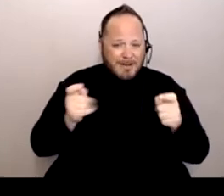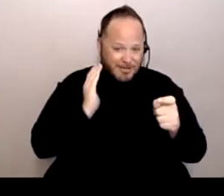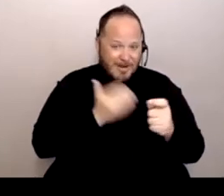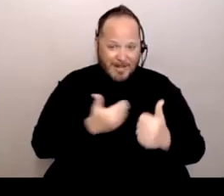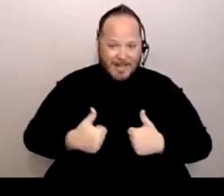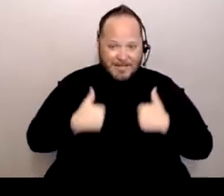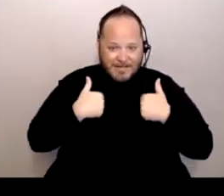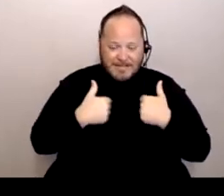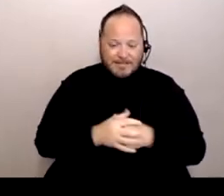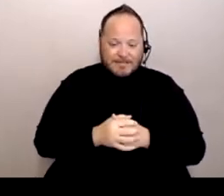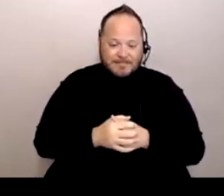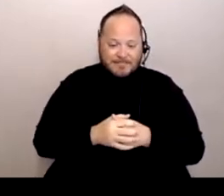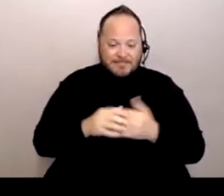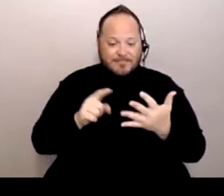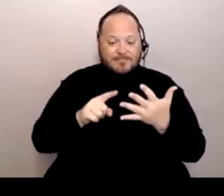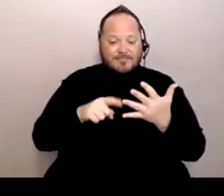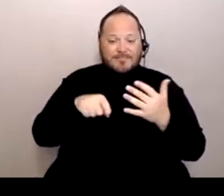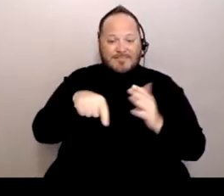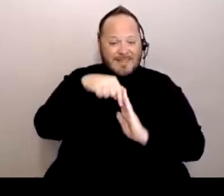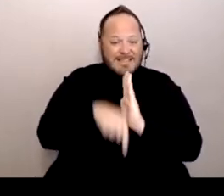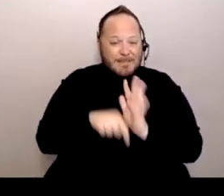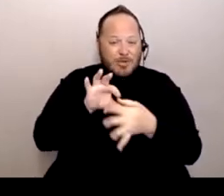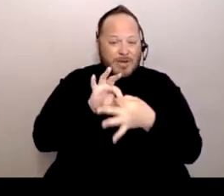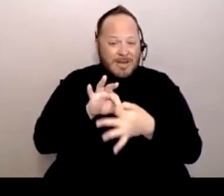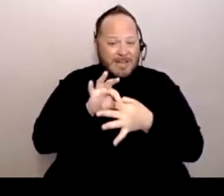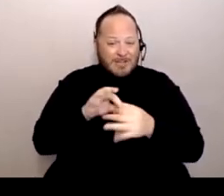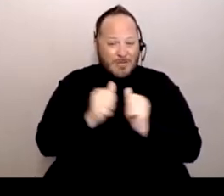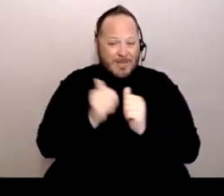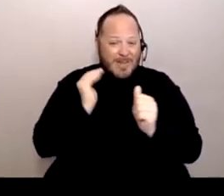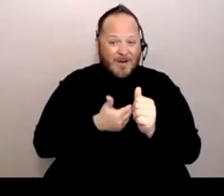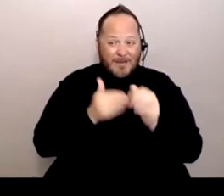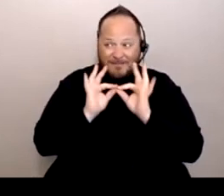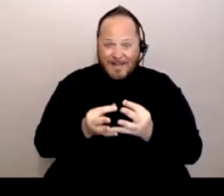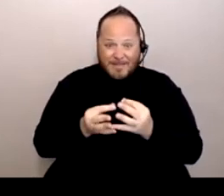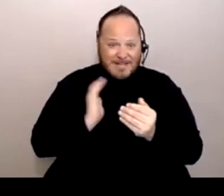The deeper connections we've made with our families, with our immediate circles,